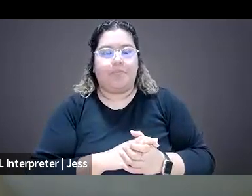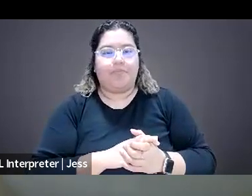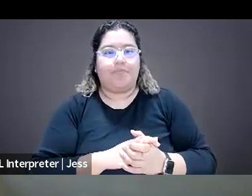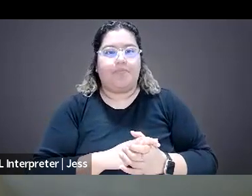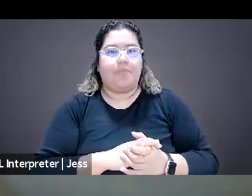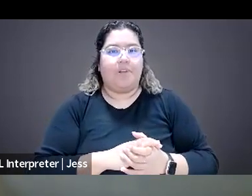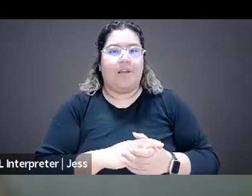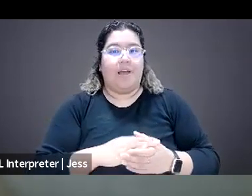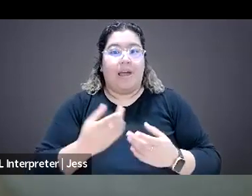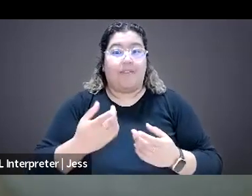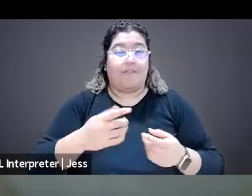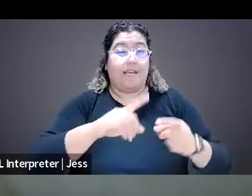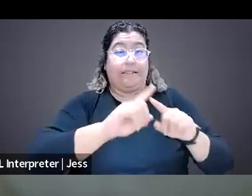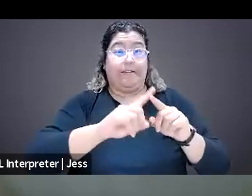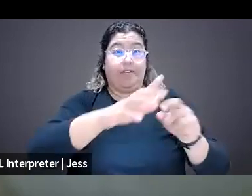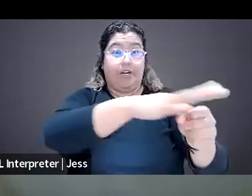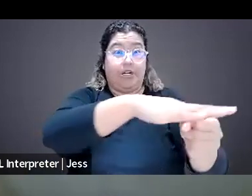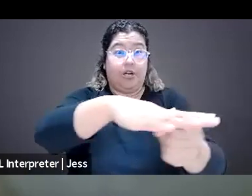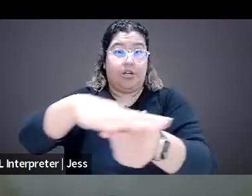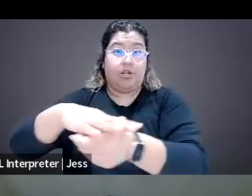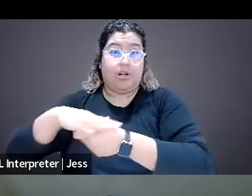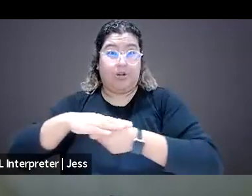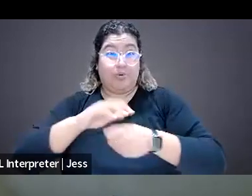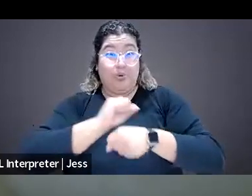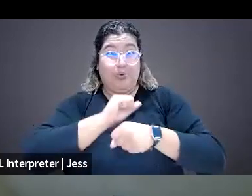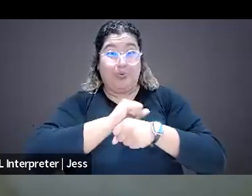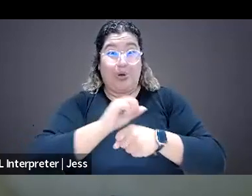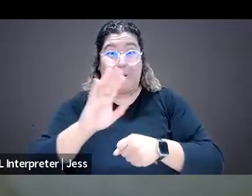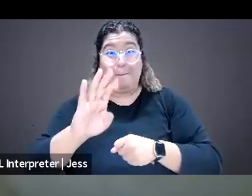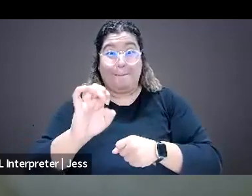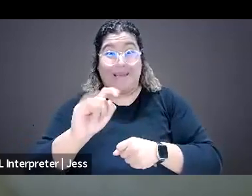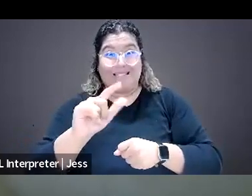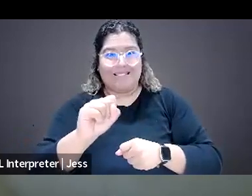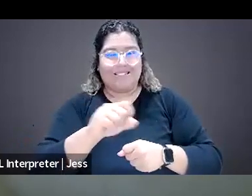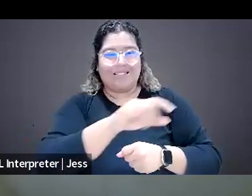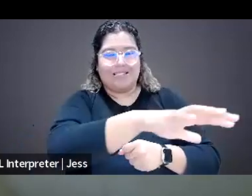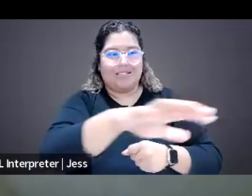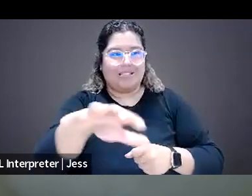that are being covered is really interesting because these kinds of attacks and harassment